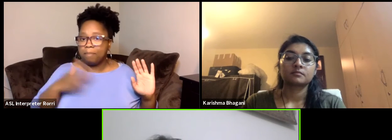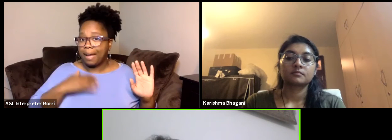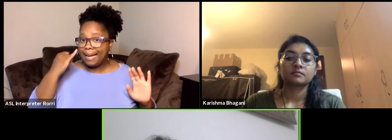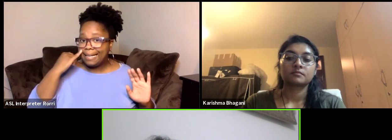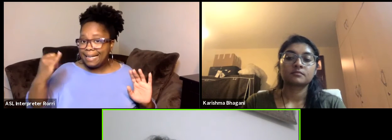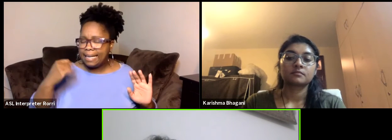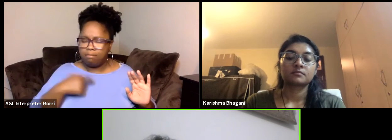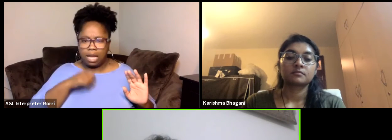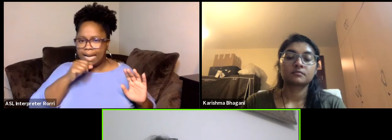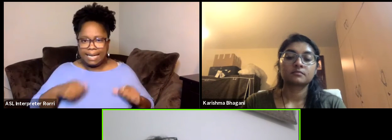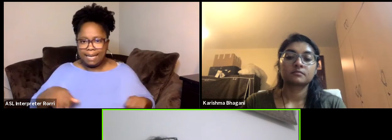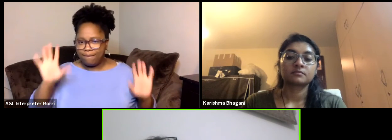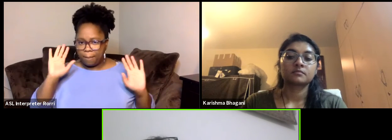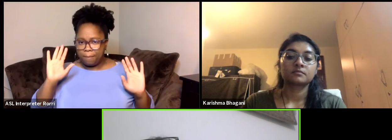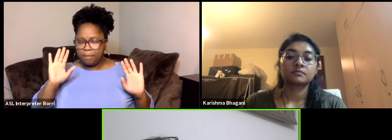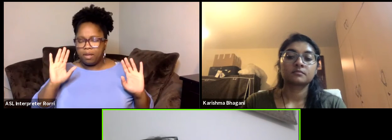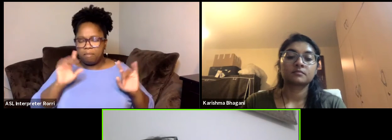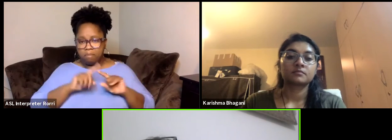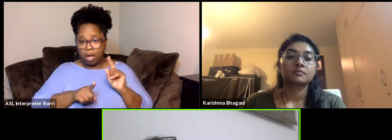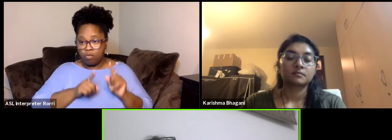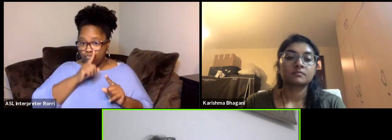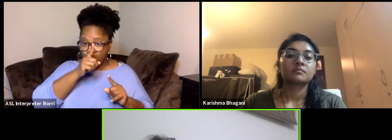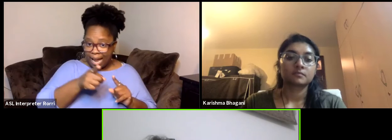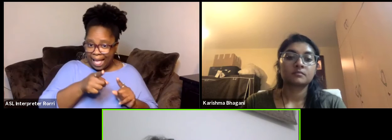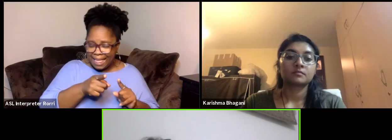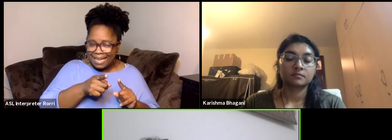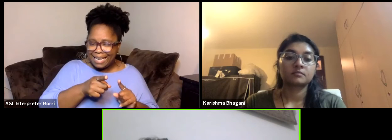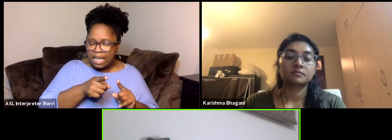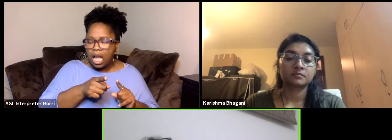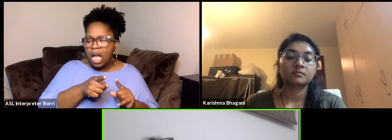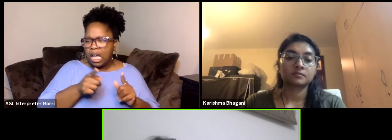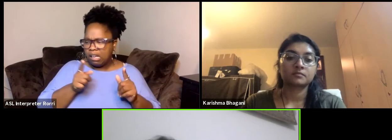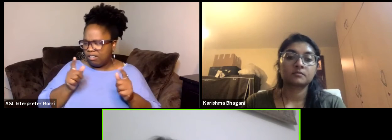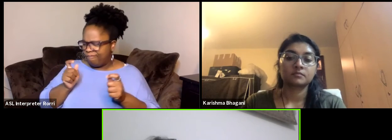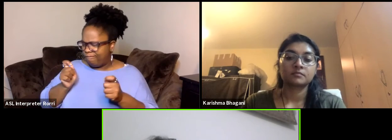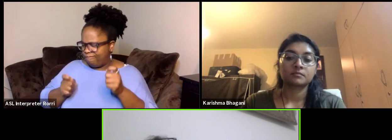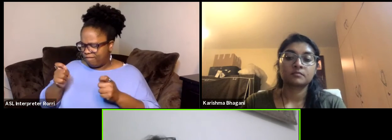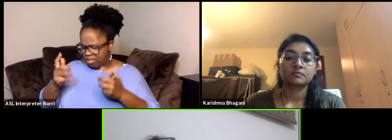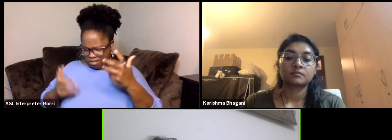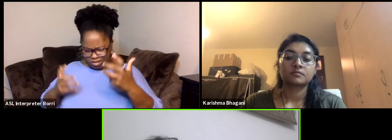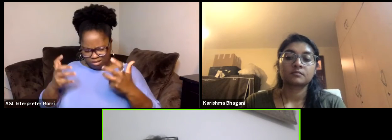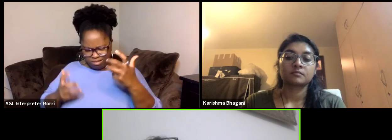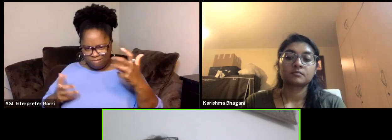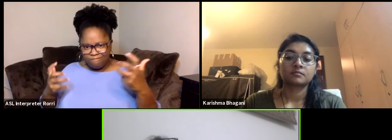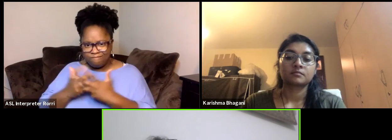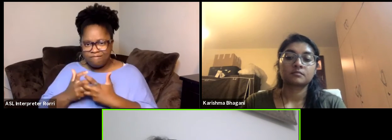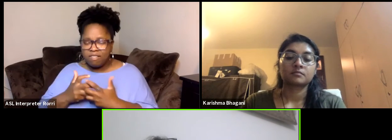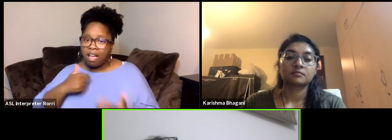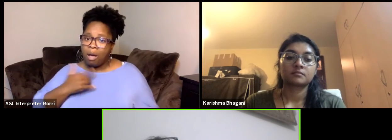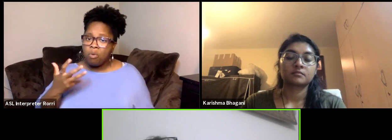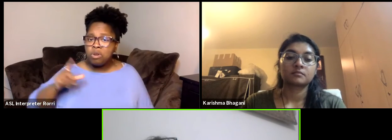but I adapted to the reality. If I keep asking for 20,000 euros to make it happen the way